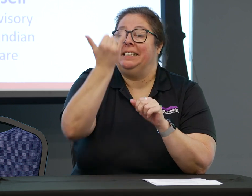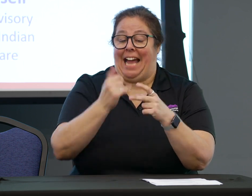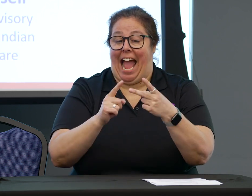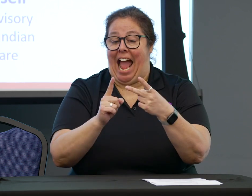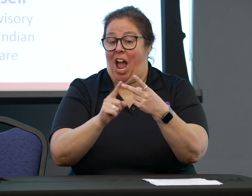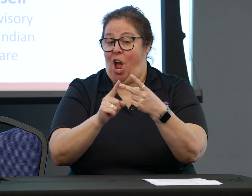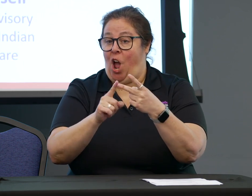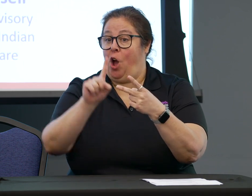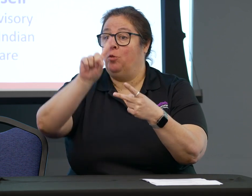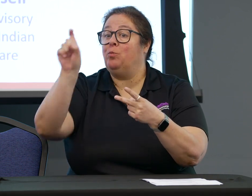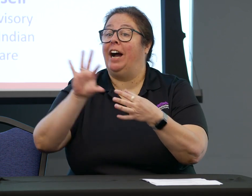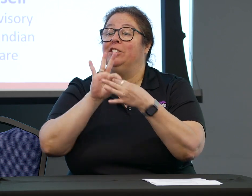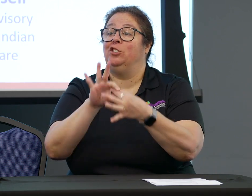So now to your second question.